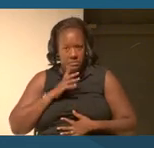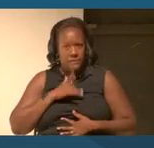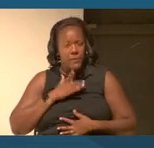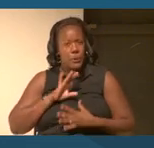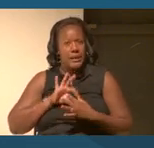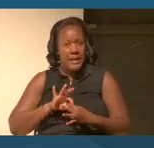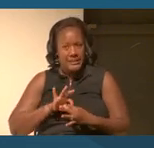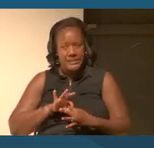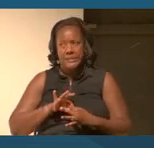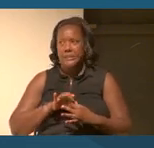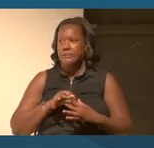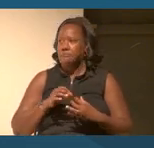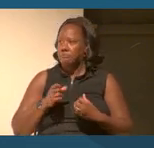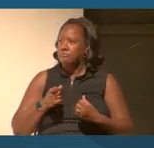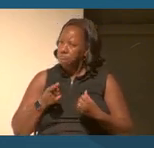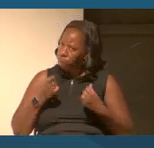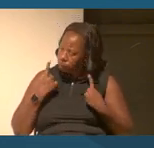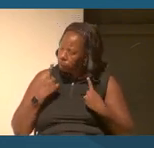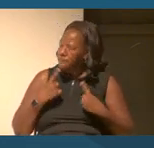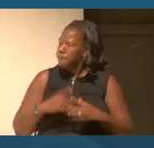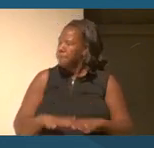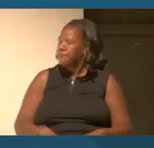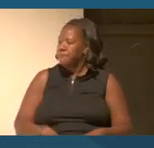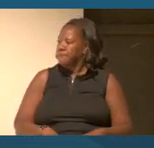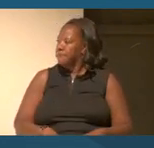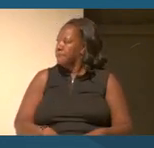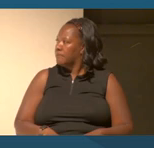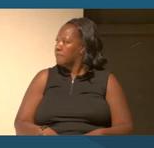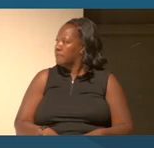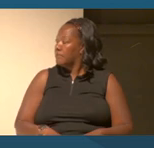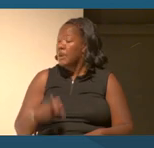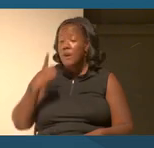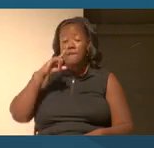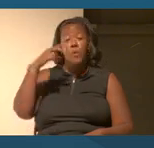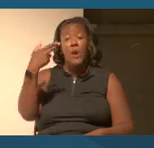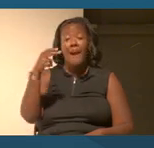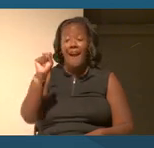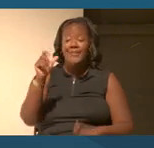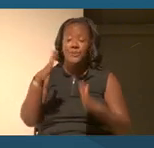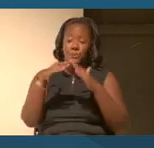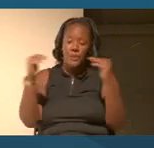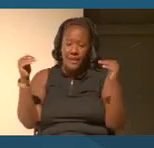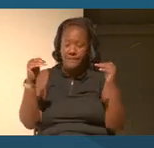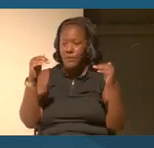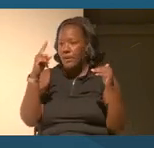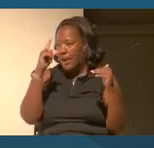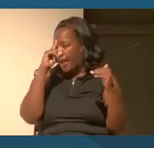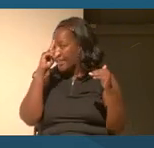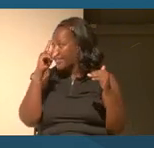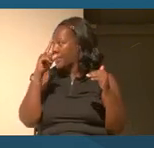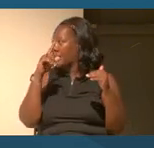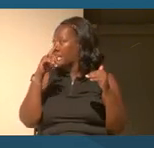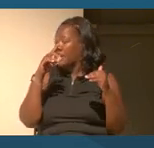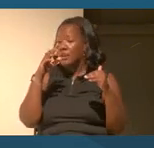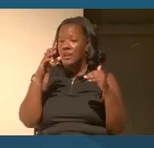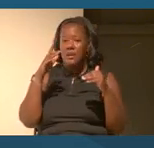Some for the high school level, some really of the early chapters in our becoming US curriculum